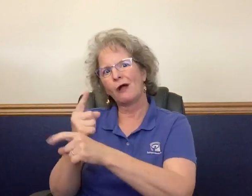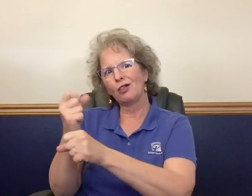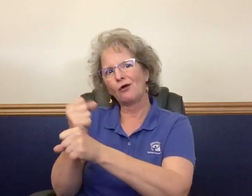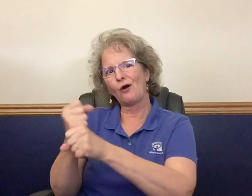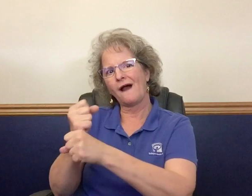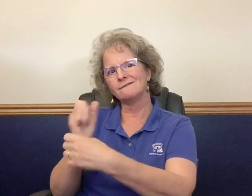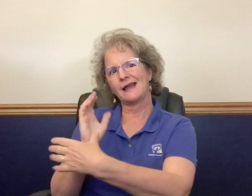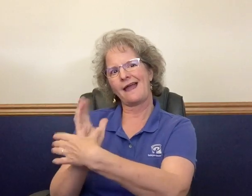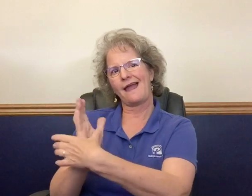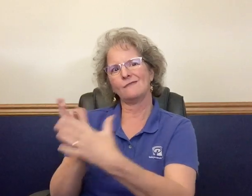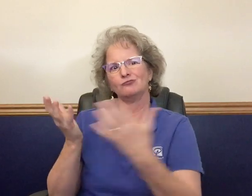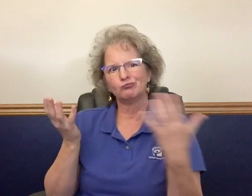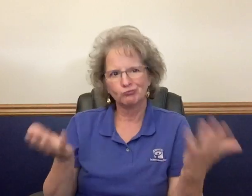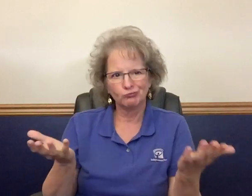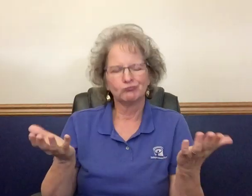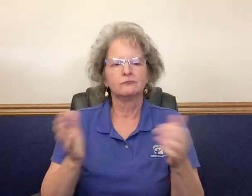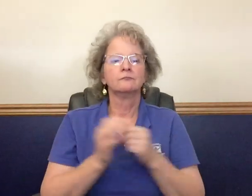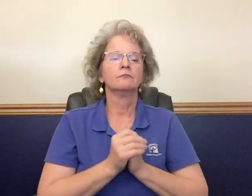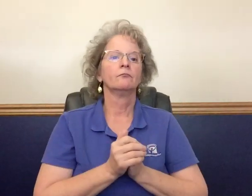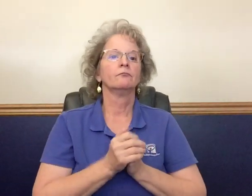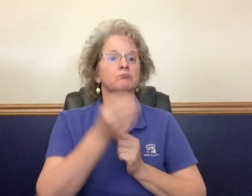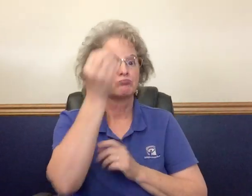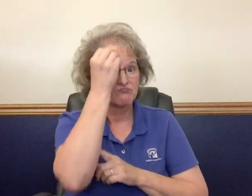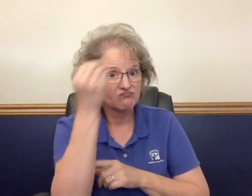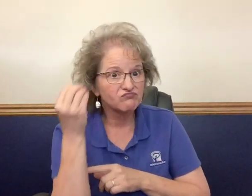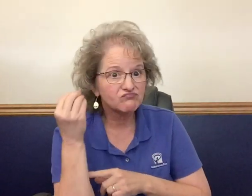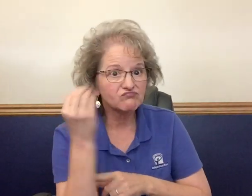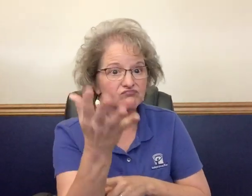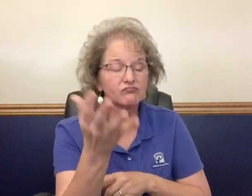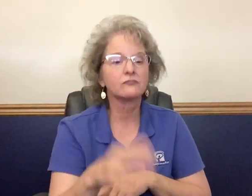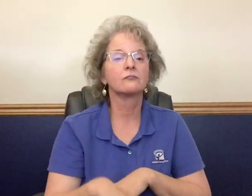will average their caffeine in coffee. By the way,